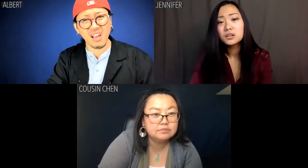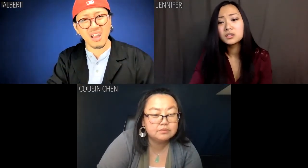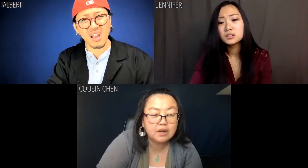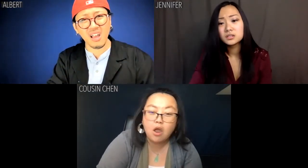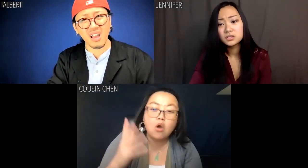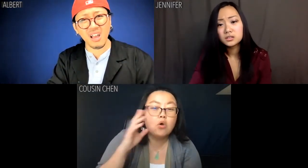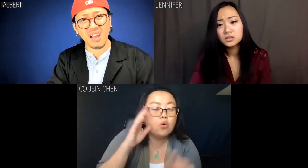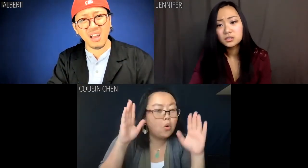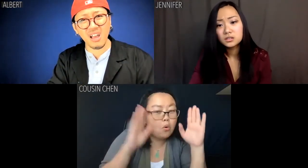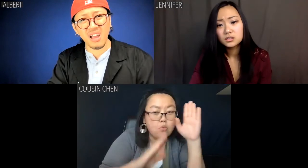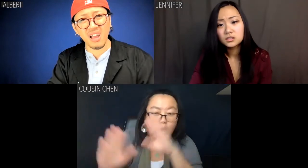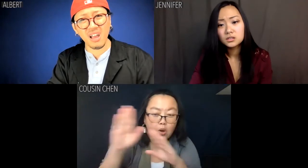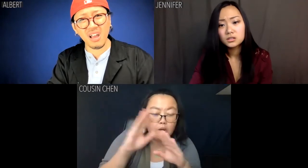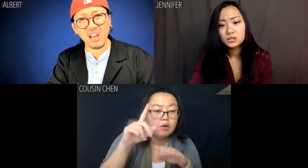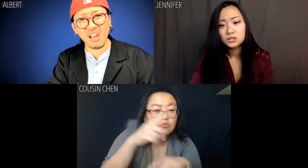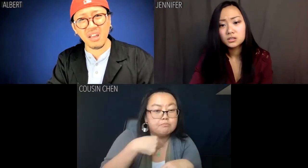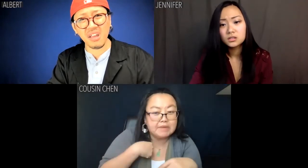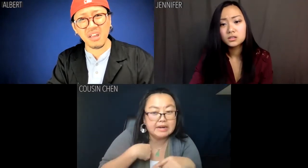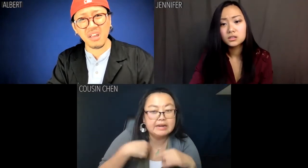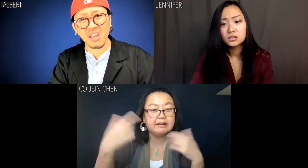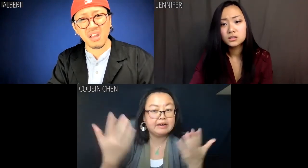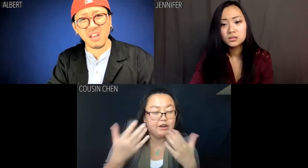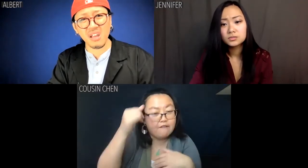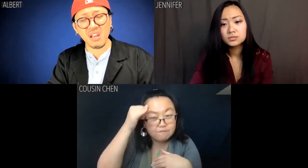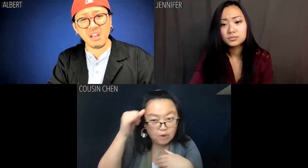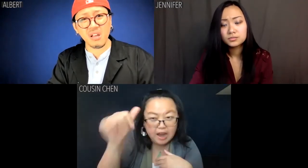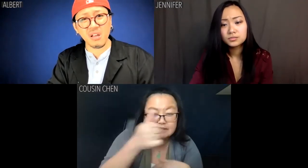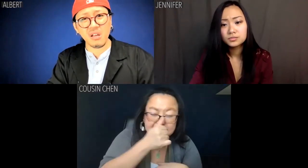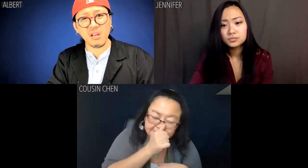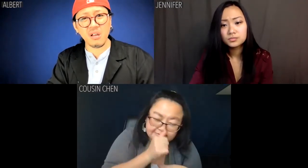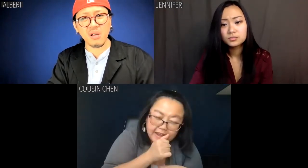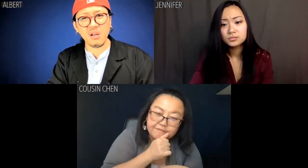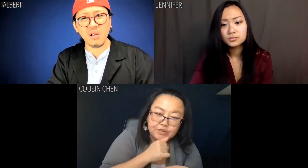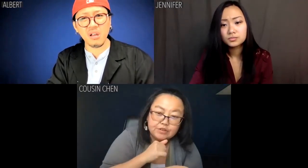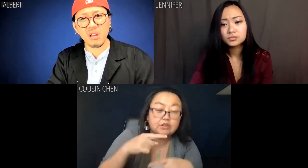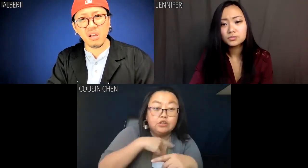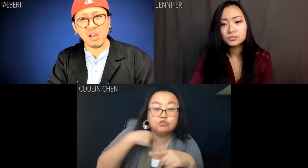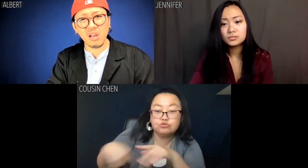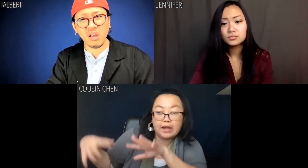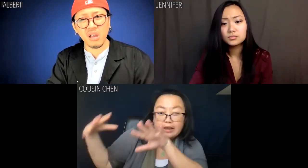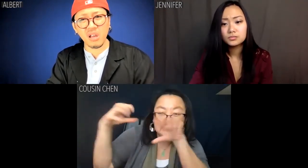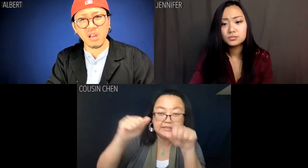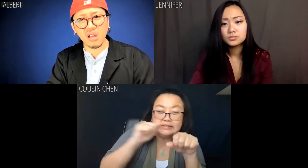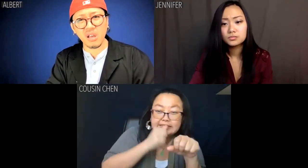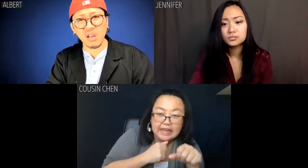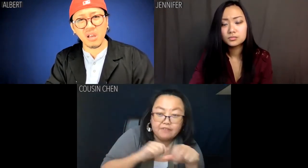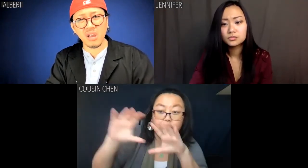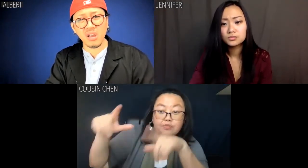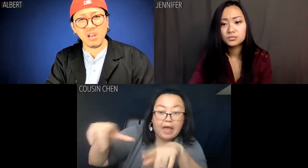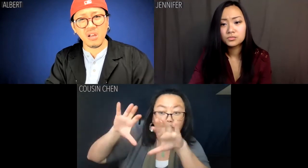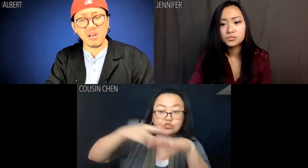Cousin Chen: Don't worry. I was made to suffer. We're all made to suffer.